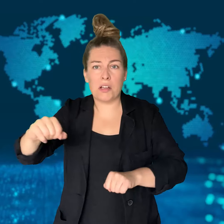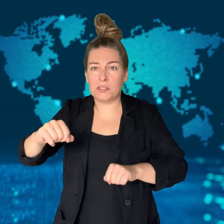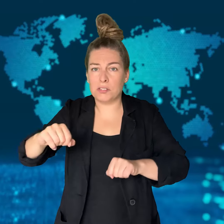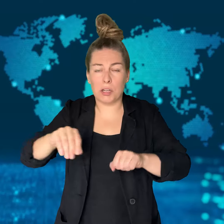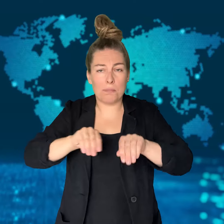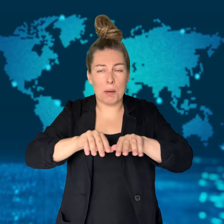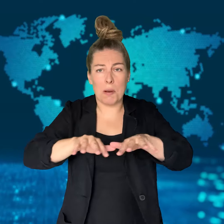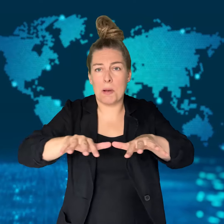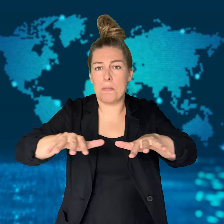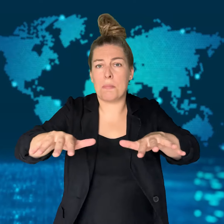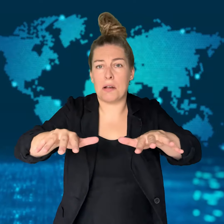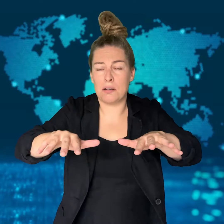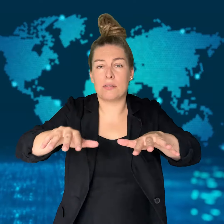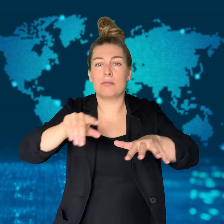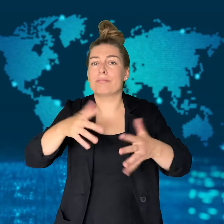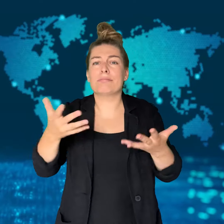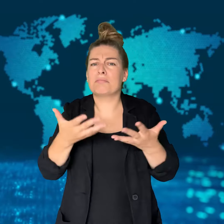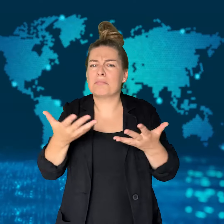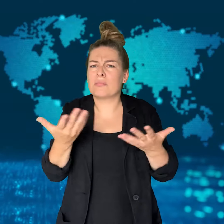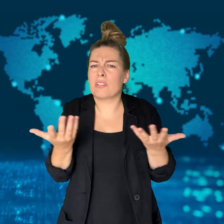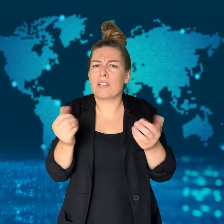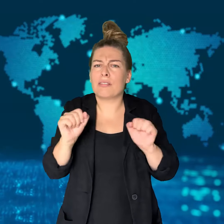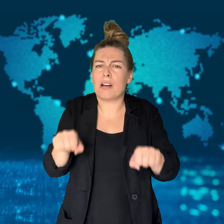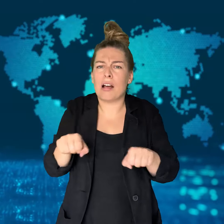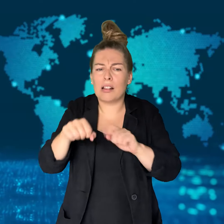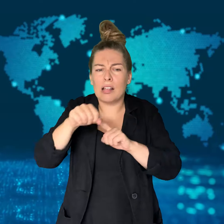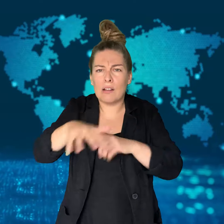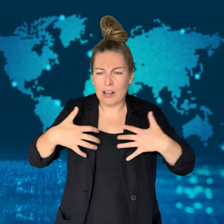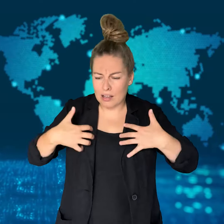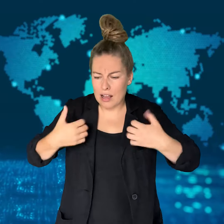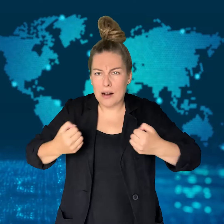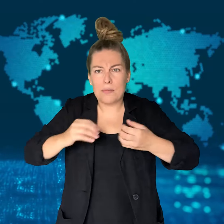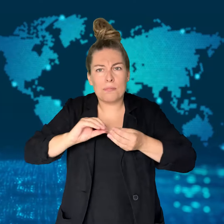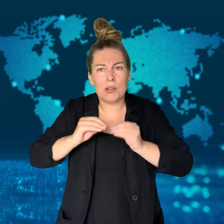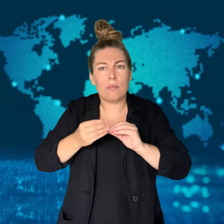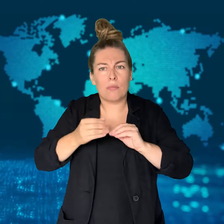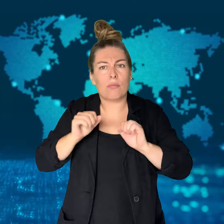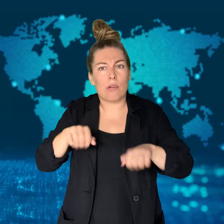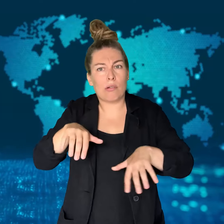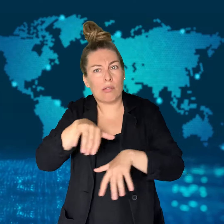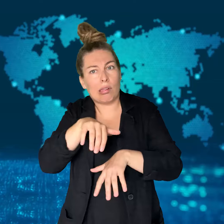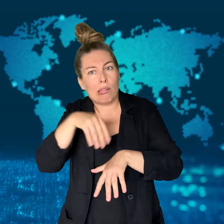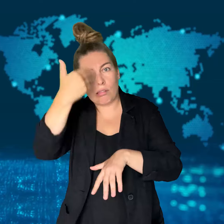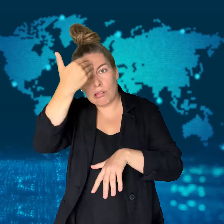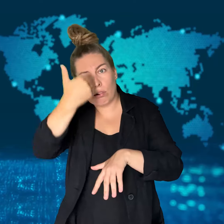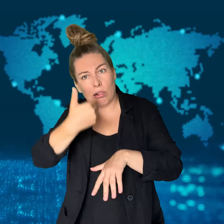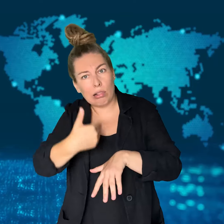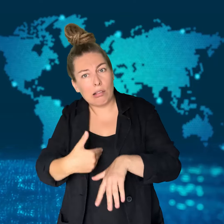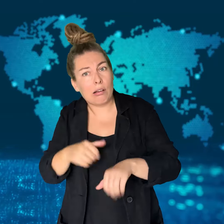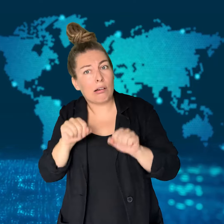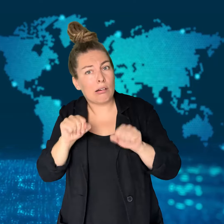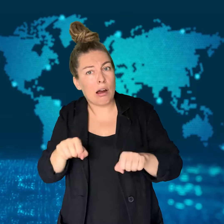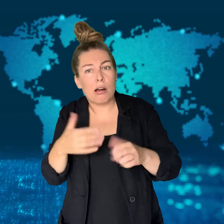This could mean the thousands of displaced Palestinians who are